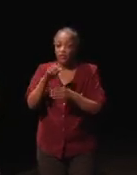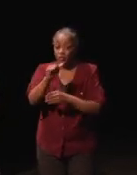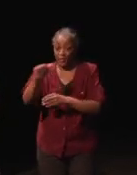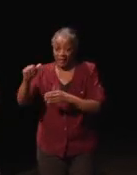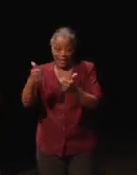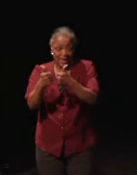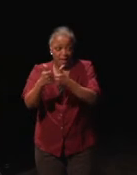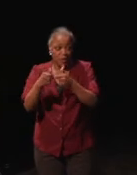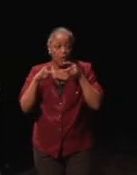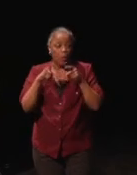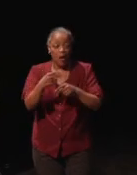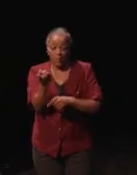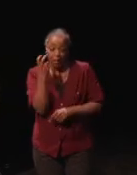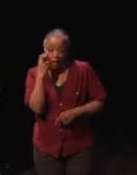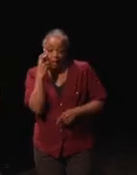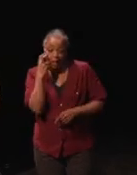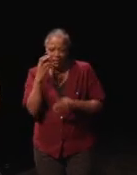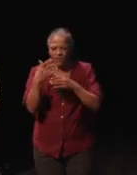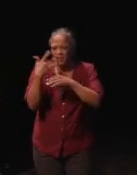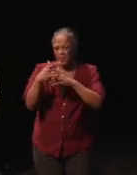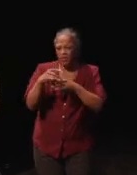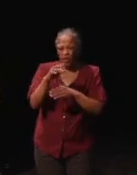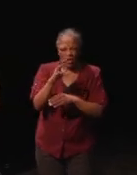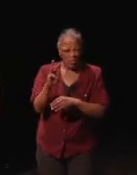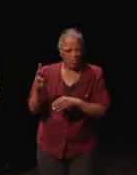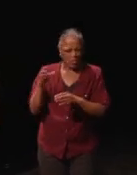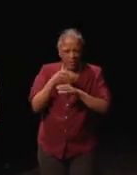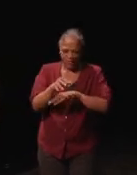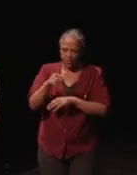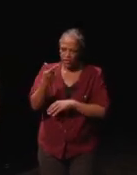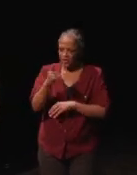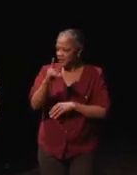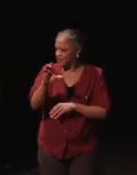It will likely be available on the web after GDC.